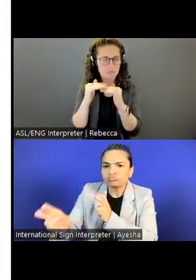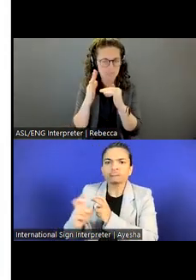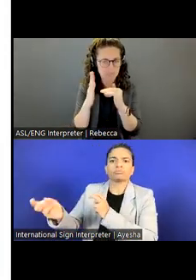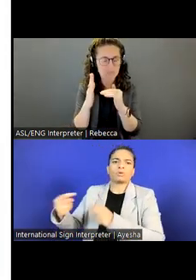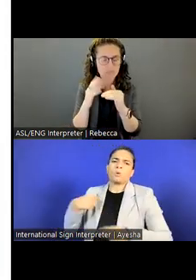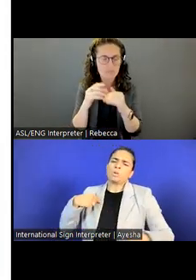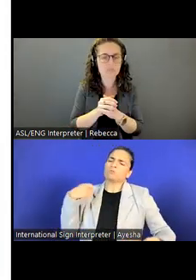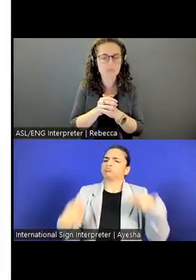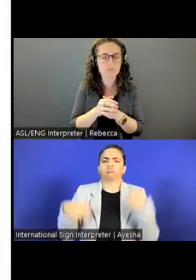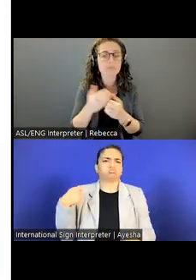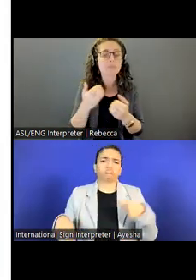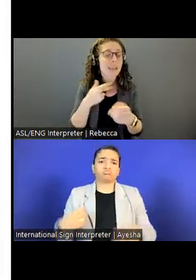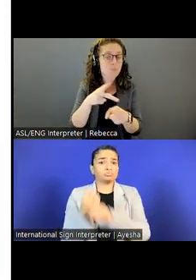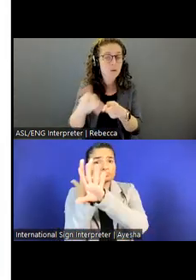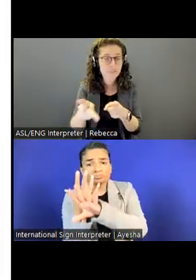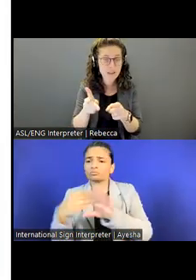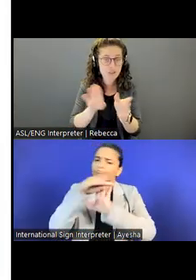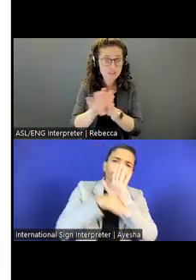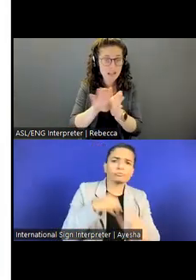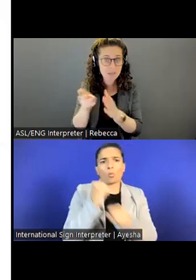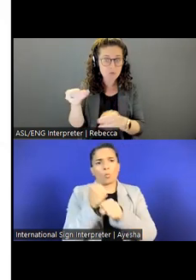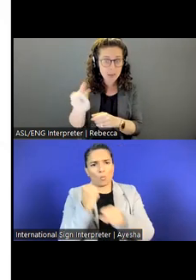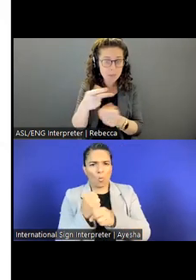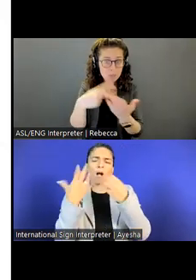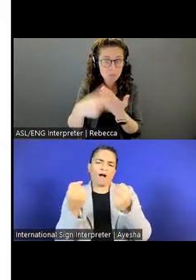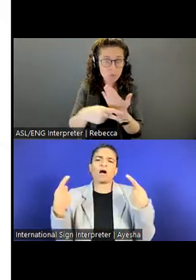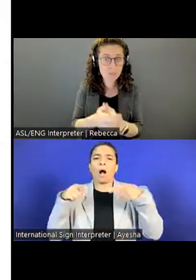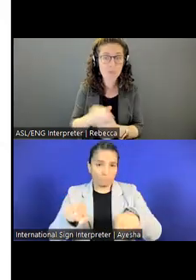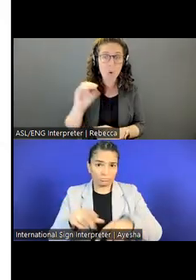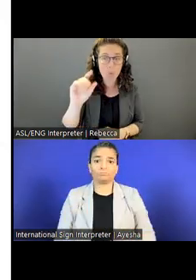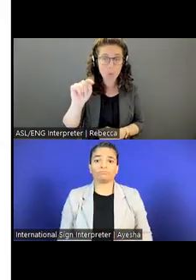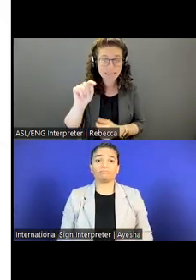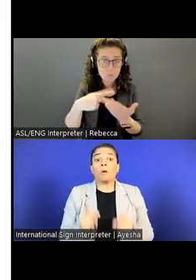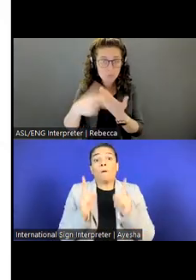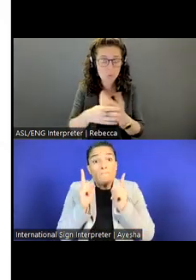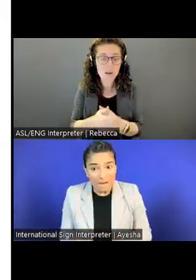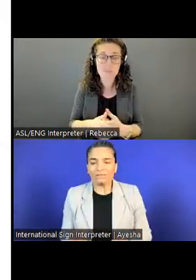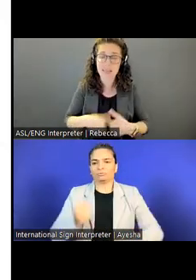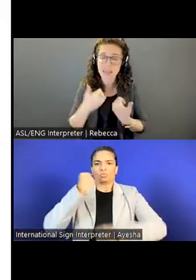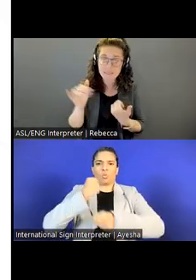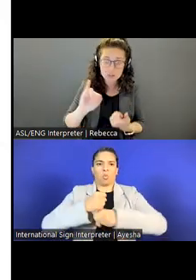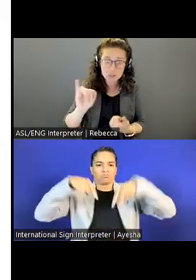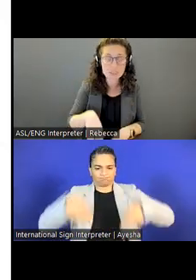We have a professional development reimbursement program, a retirement program, life insurance, disability benefits.